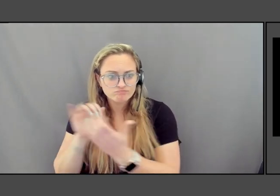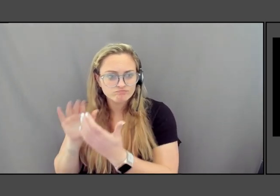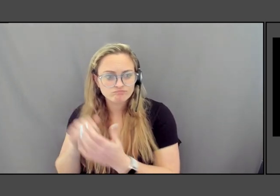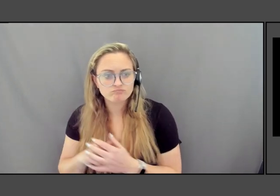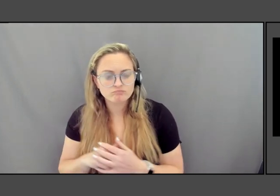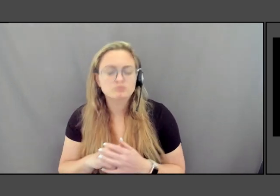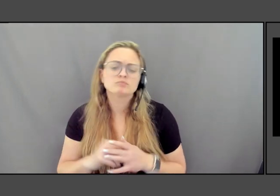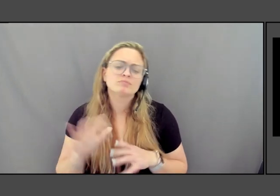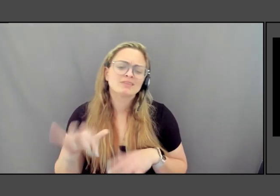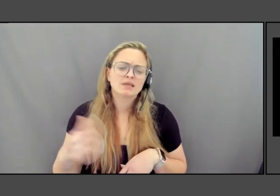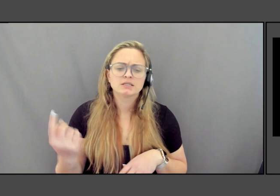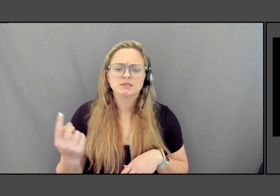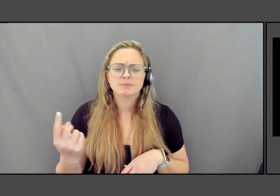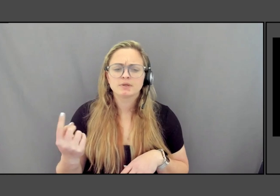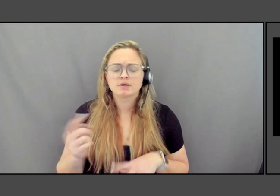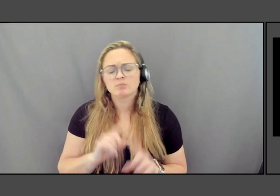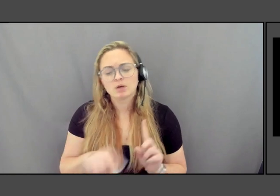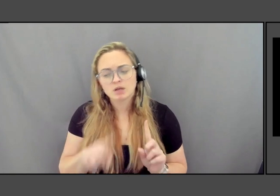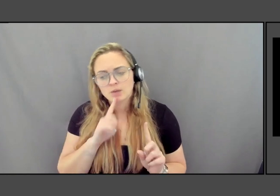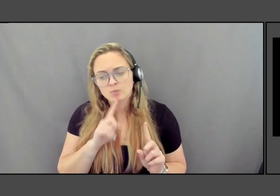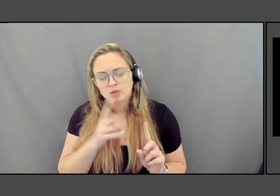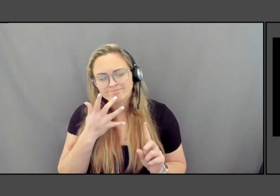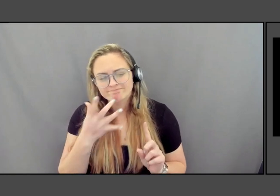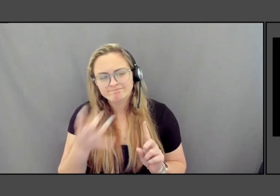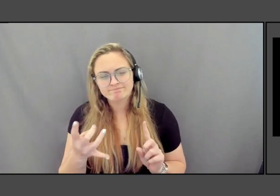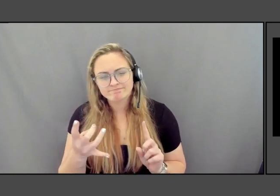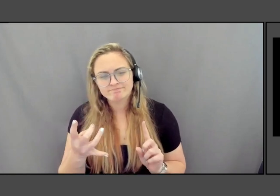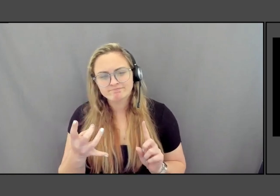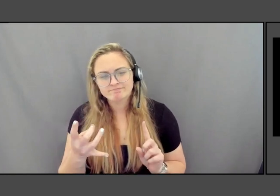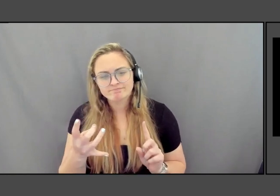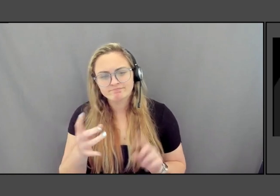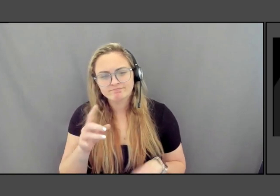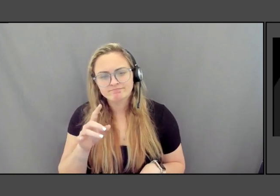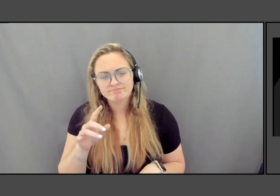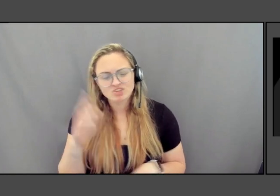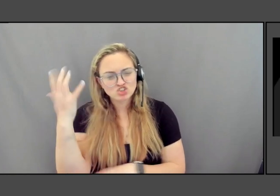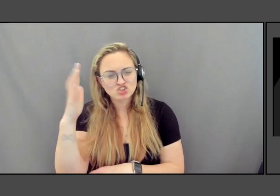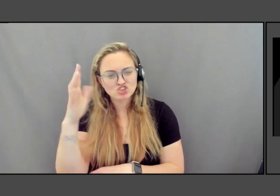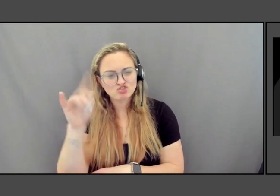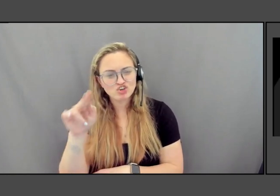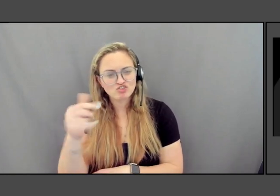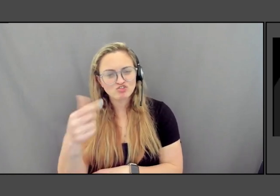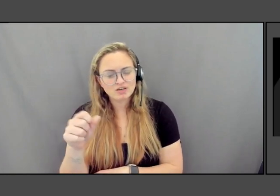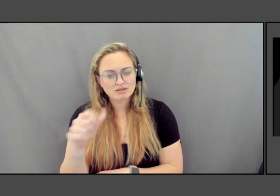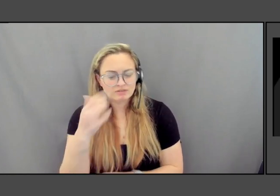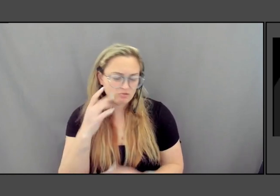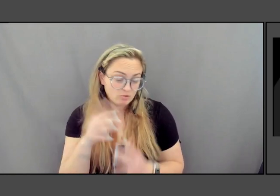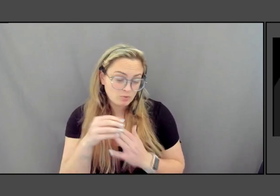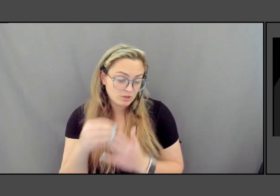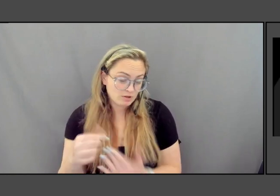But I'm very fascinated by tree rings and I don't know where that's going to lead me.